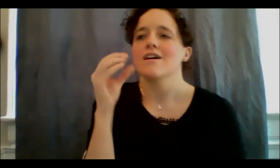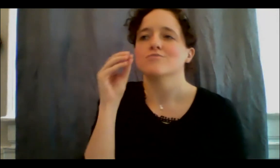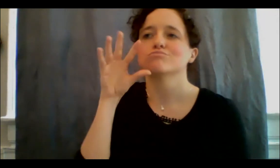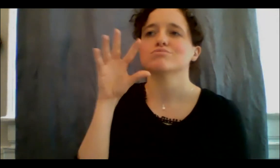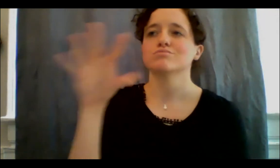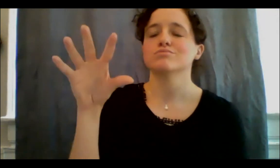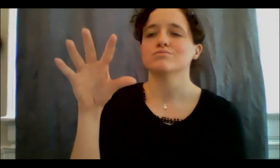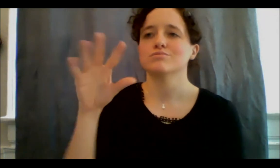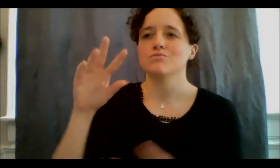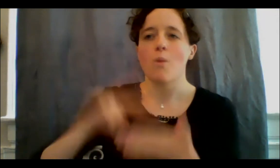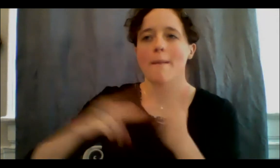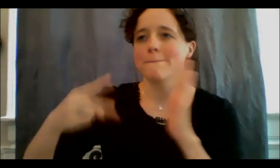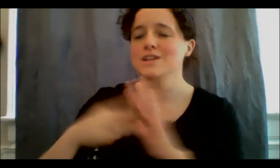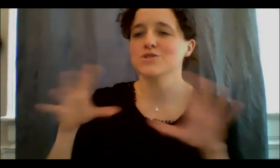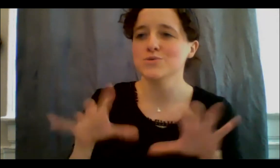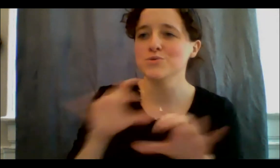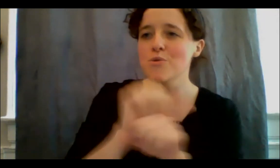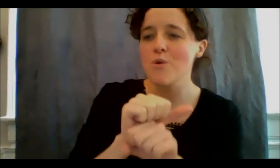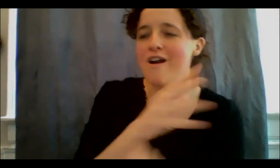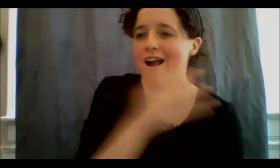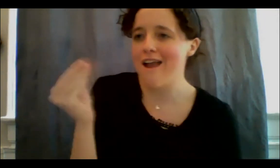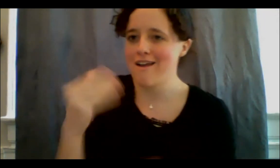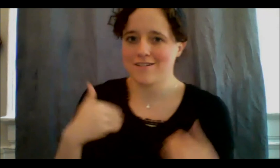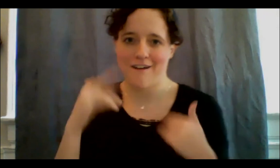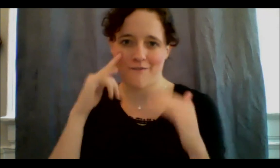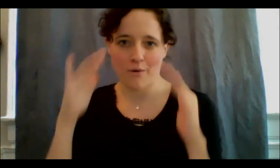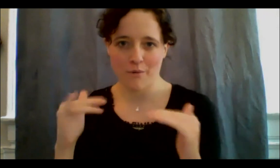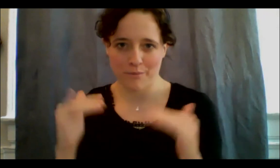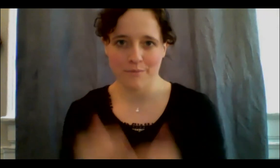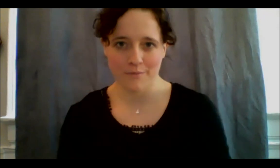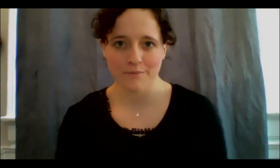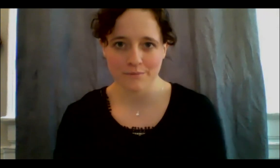but also do the work from a place of hope. I have to say that I have read